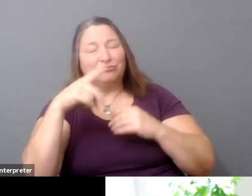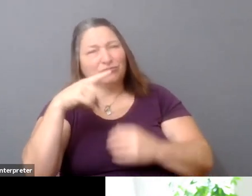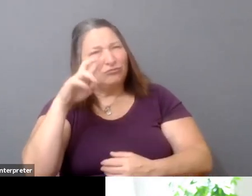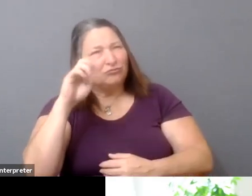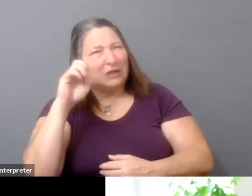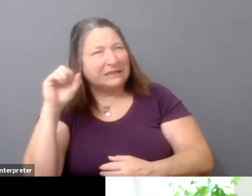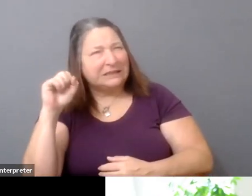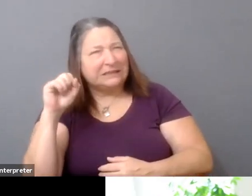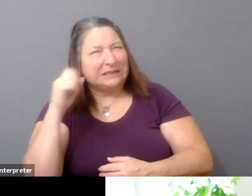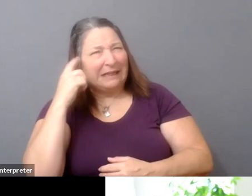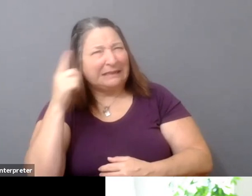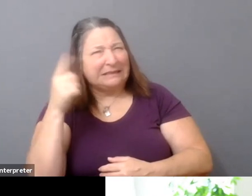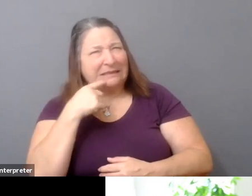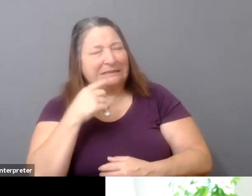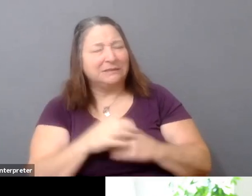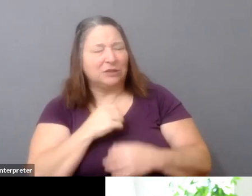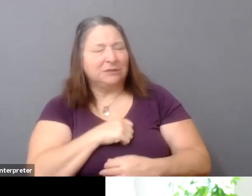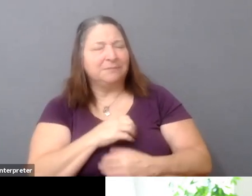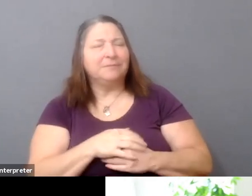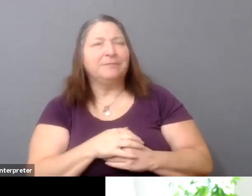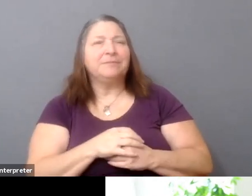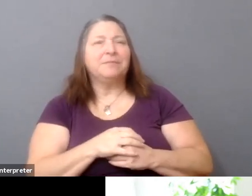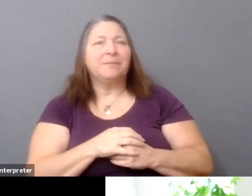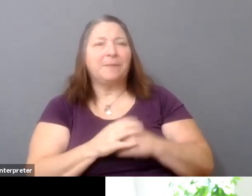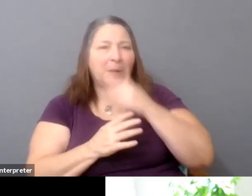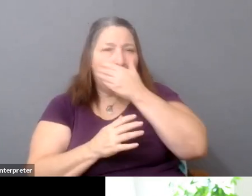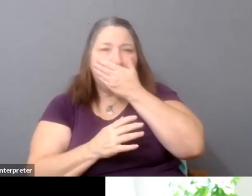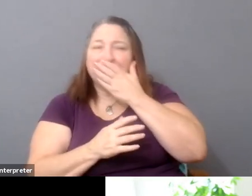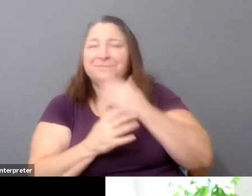Yeah. I mean, you know, and also how do we empower--